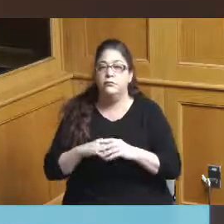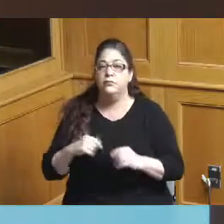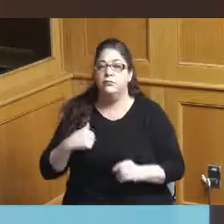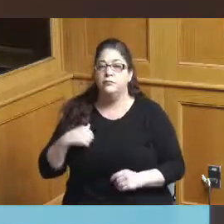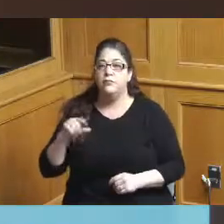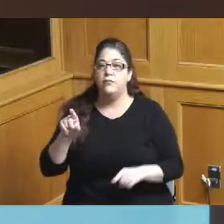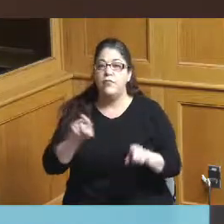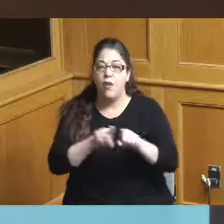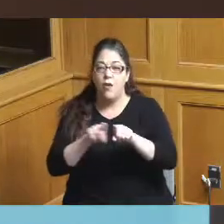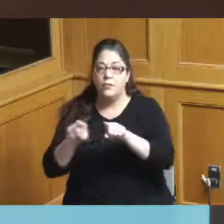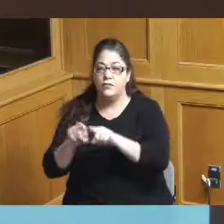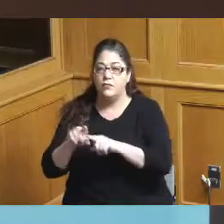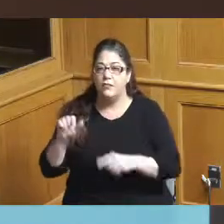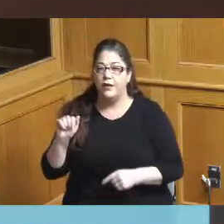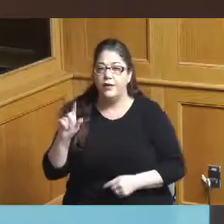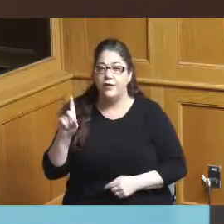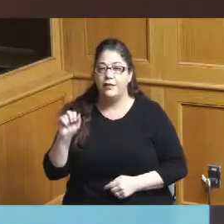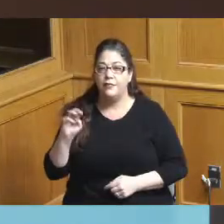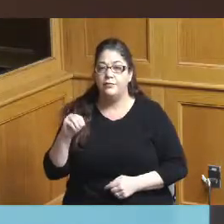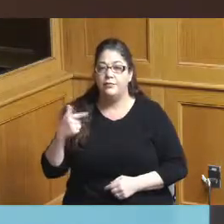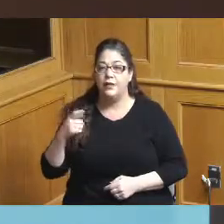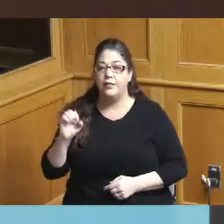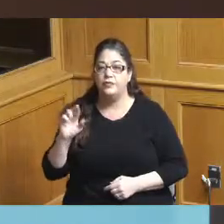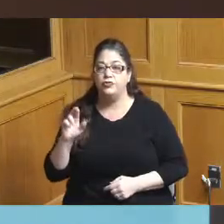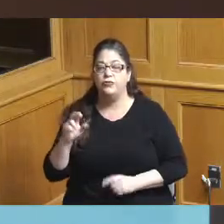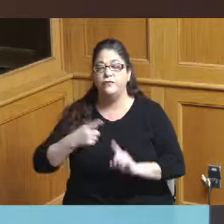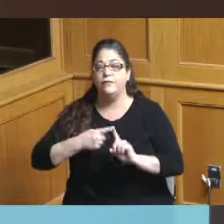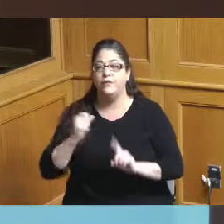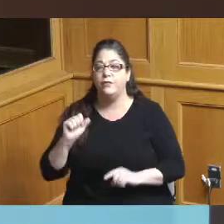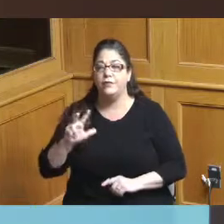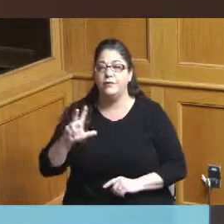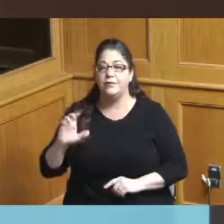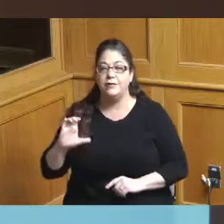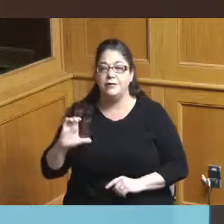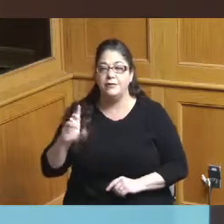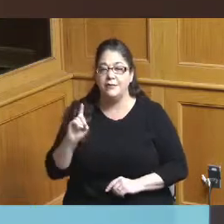Mr Adam Gelter is here from 3CDC I'm going to turn it over to him to talk specifically about